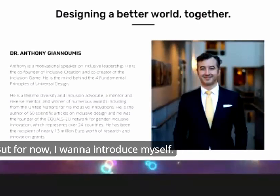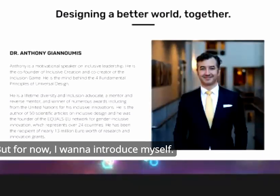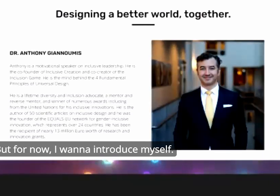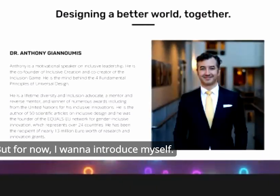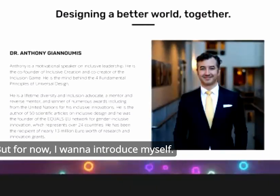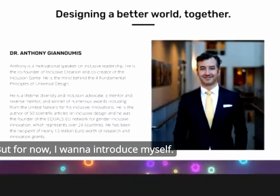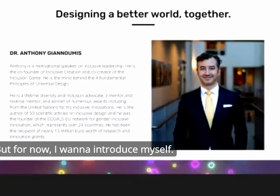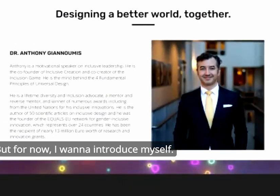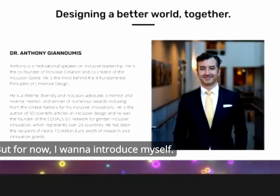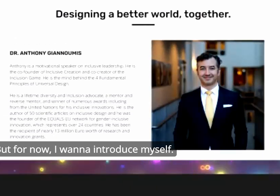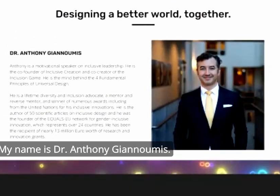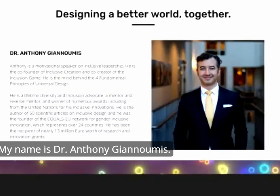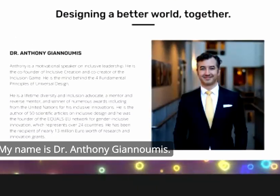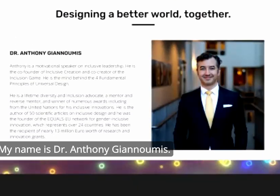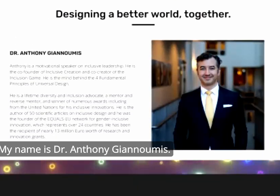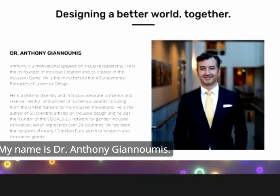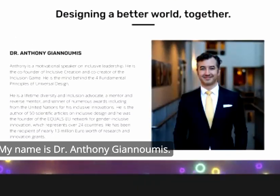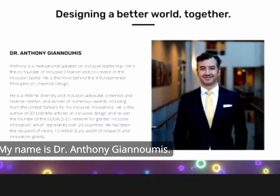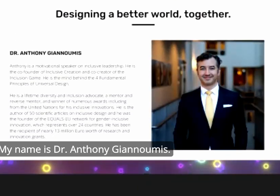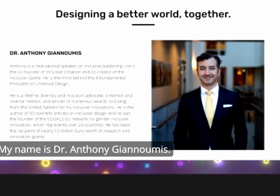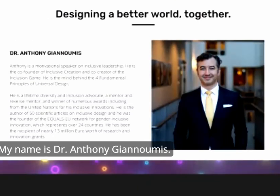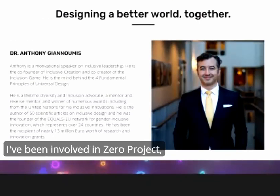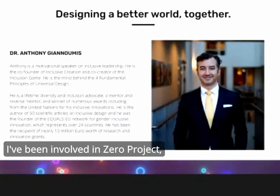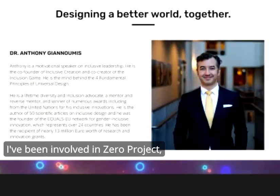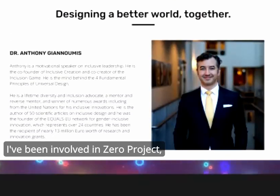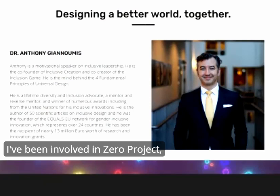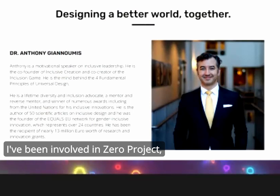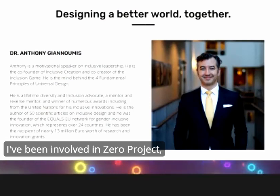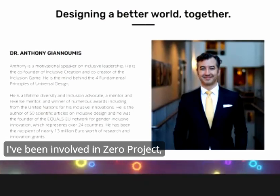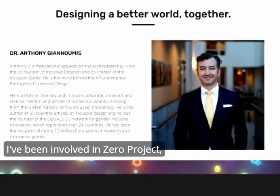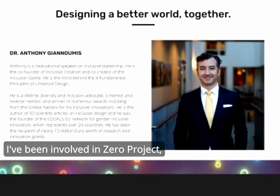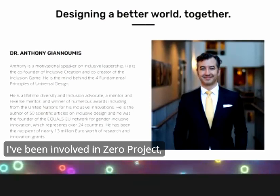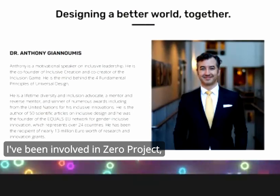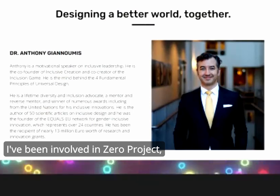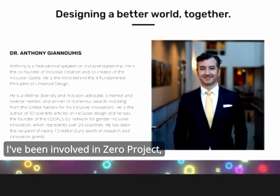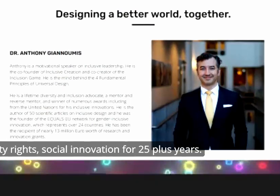want to introduce myself my name is Dr Anthony Gan numis I've been involved in zero project